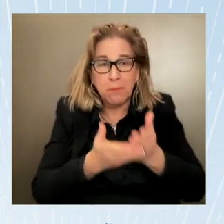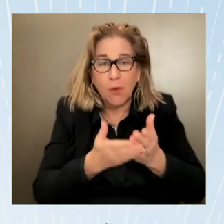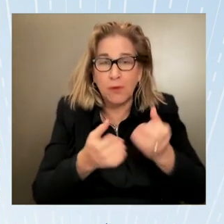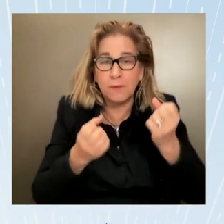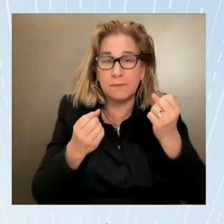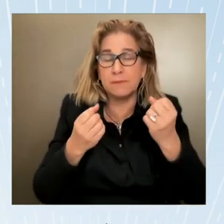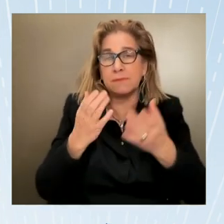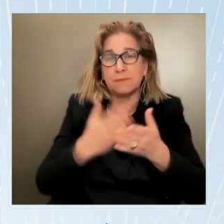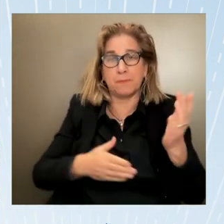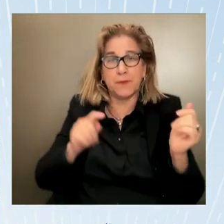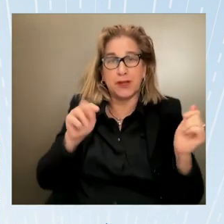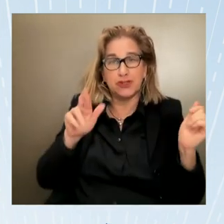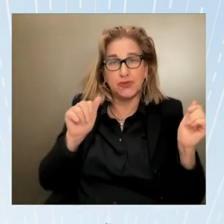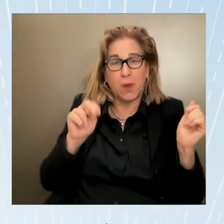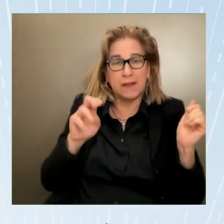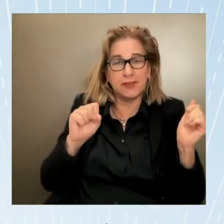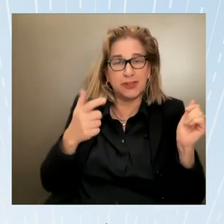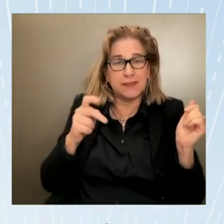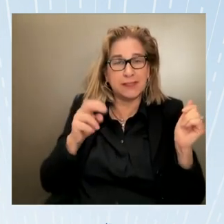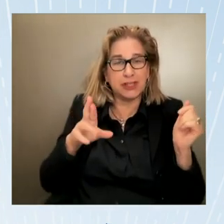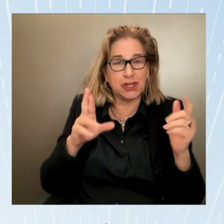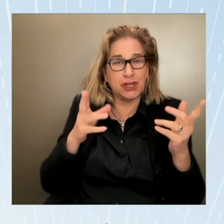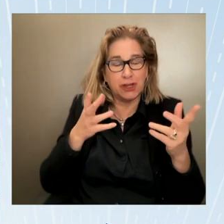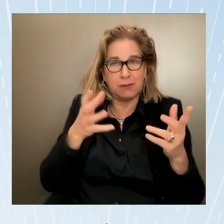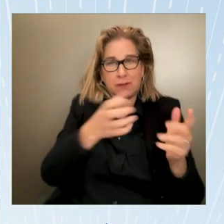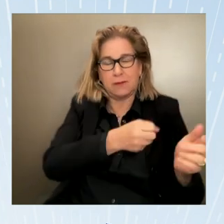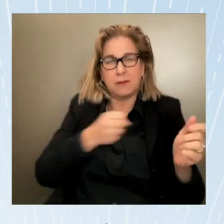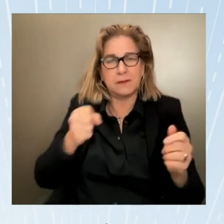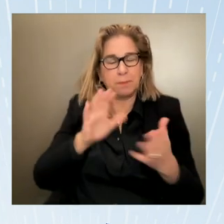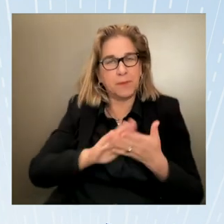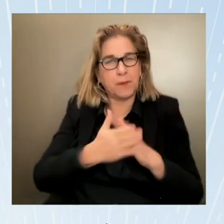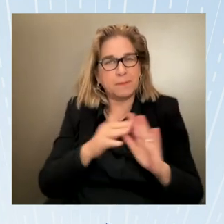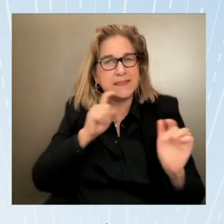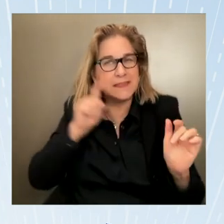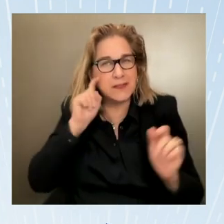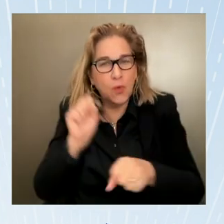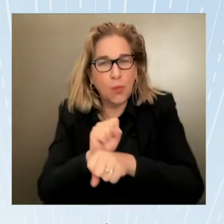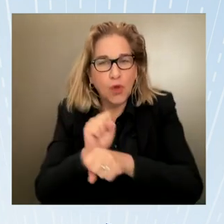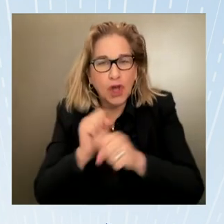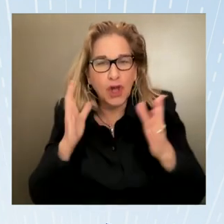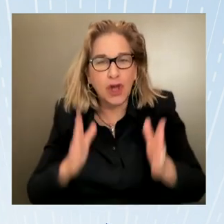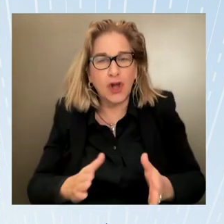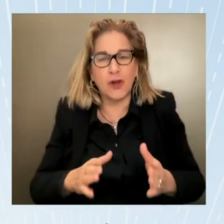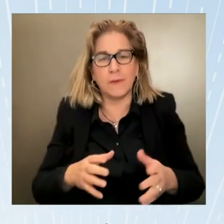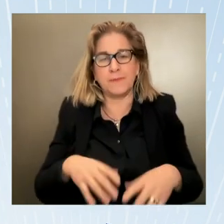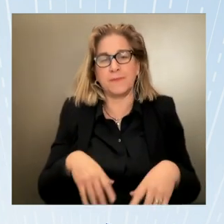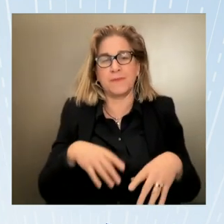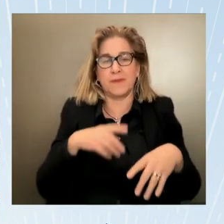cases documented in the 2022 trafficking persons report among alas many many more